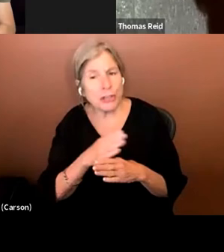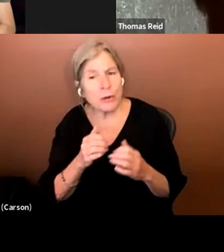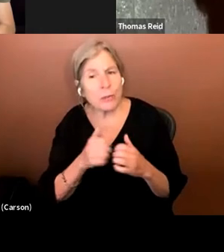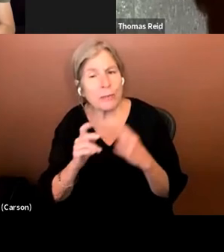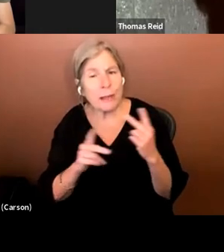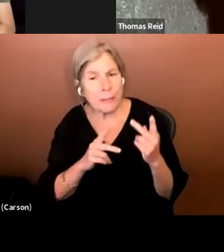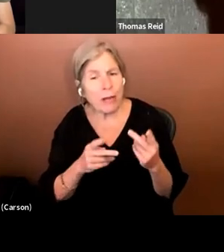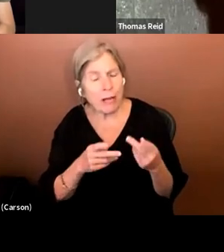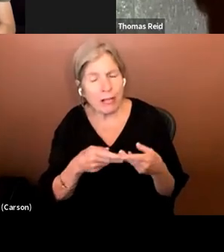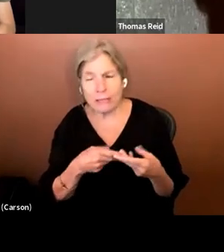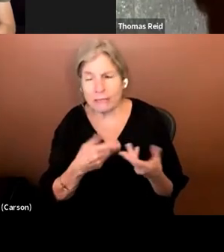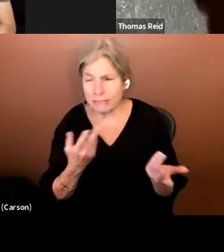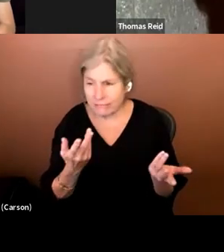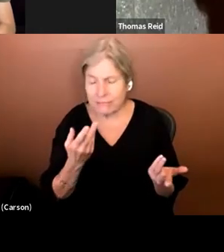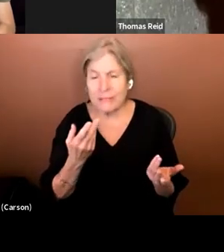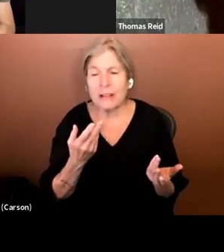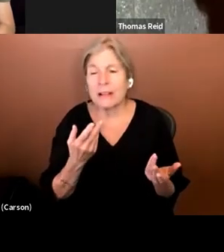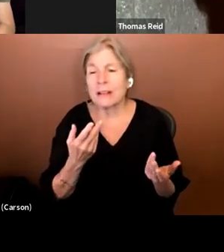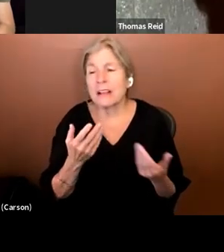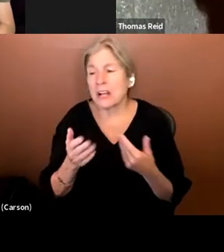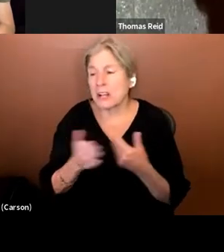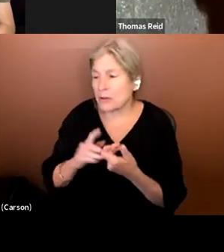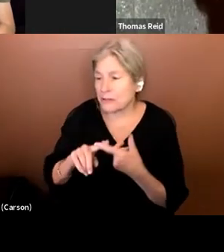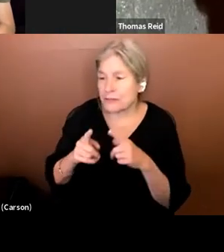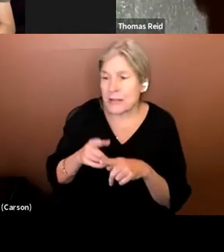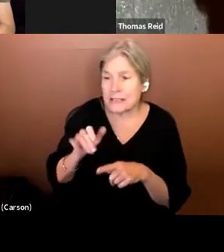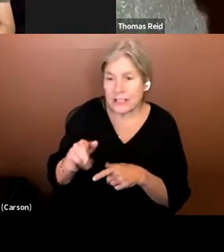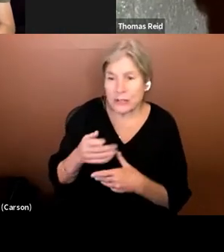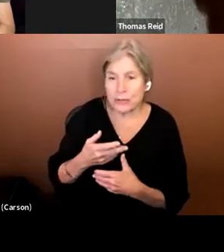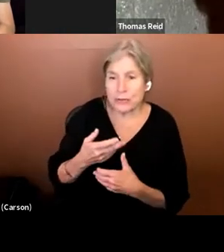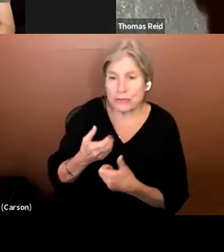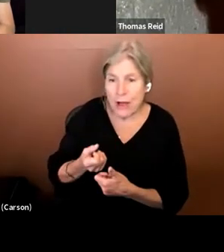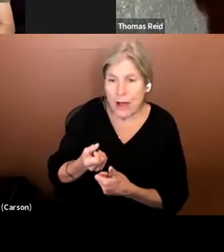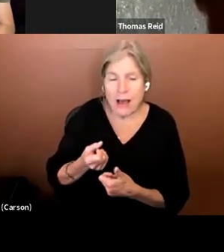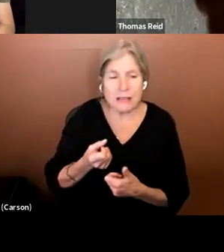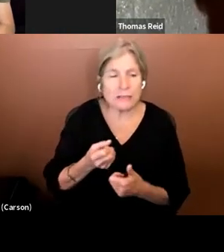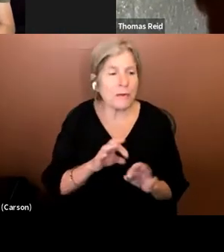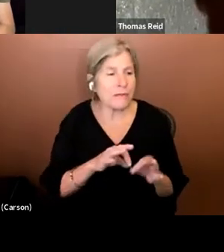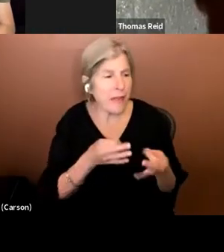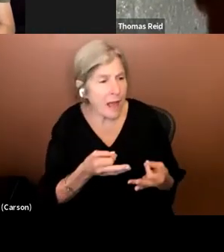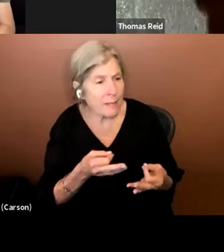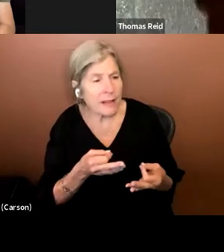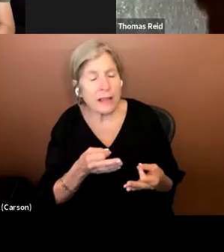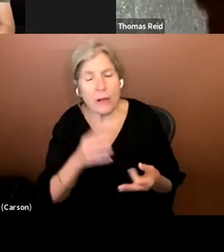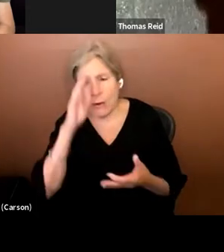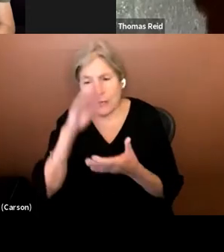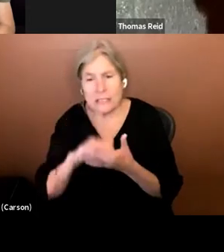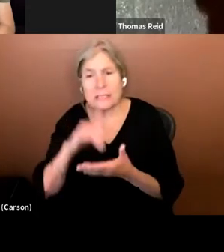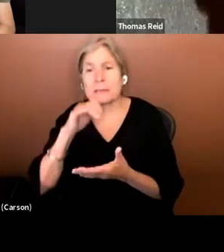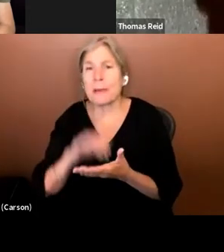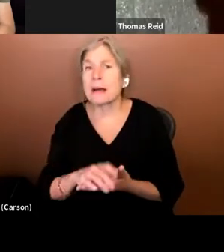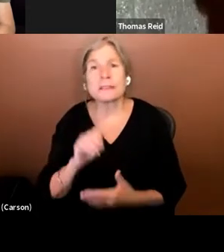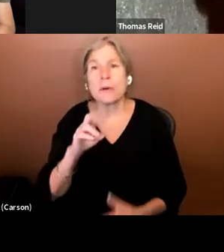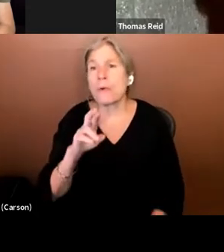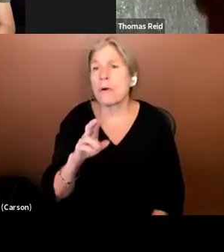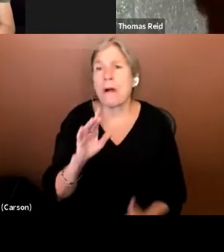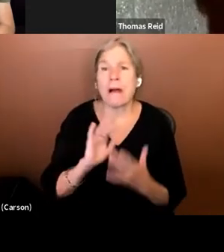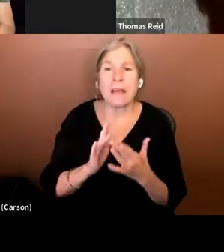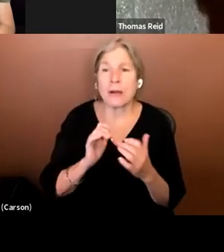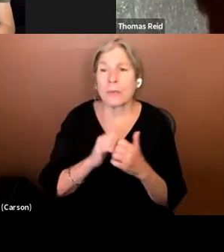whether it's close friends that you trust or family or spouse or even online with strangers if